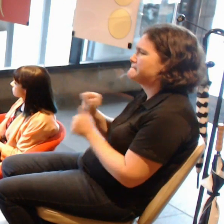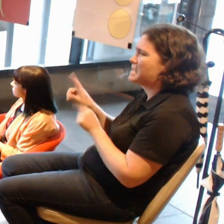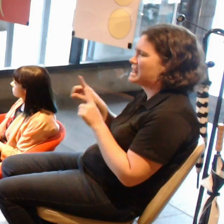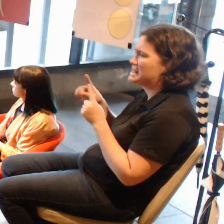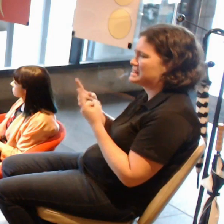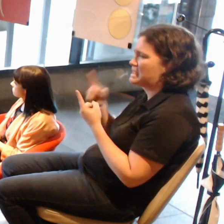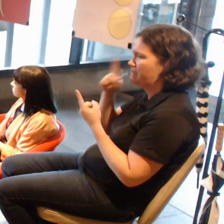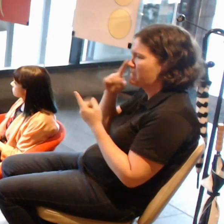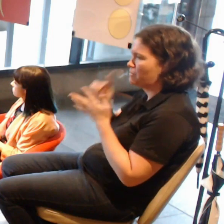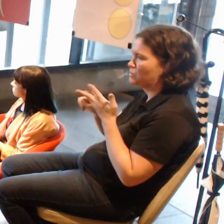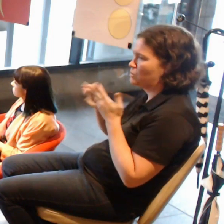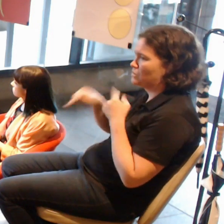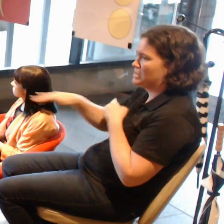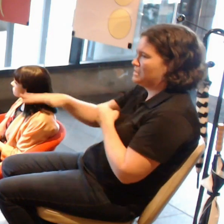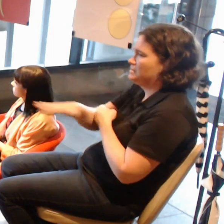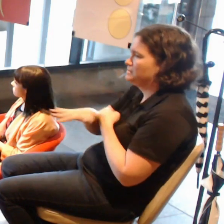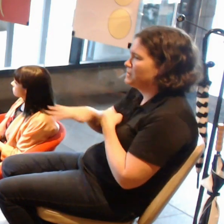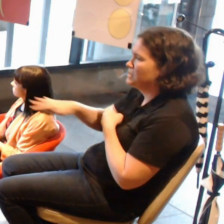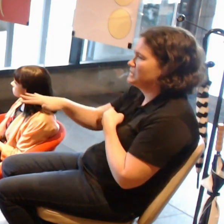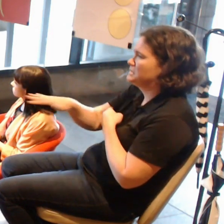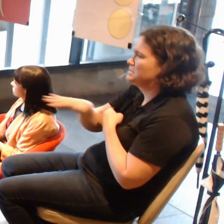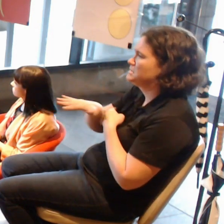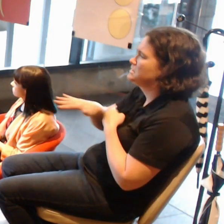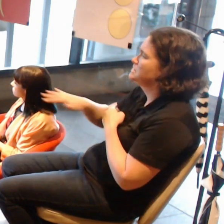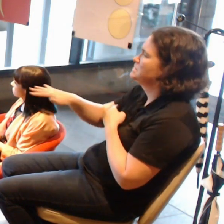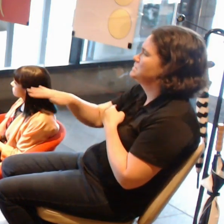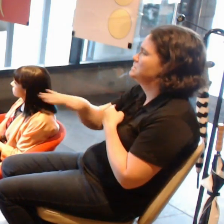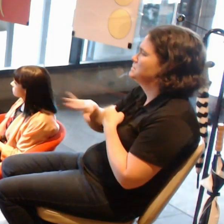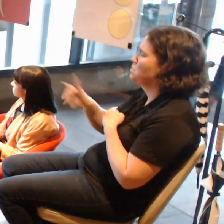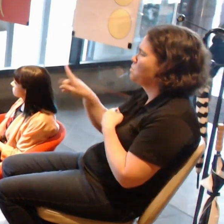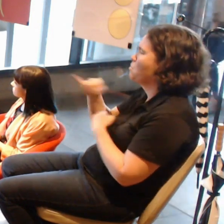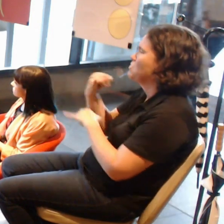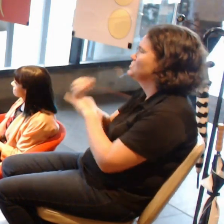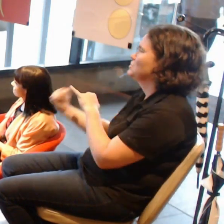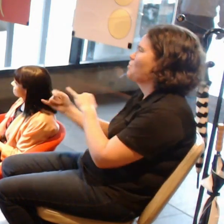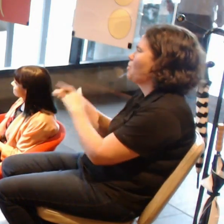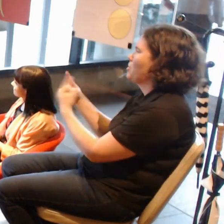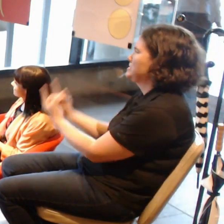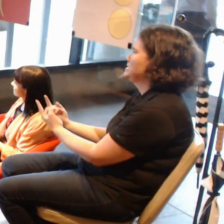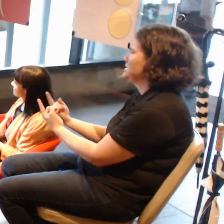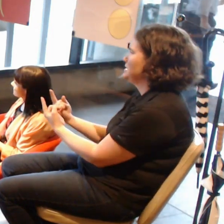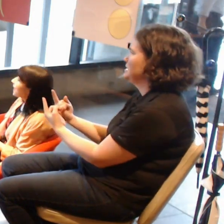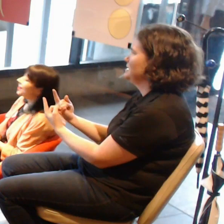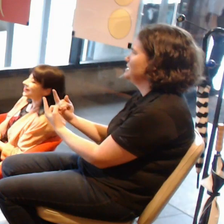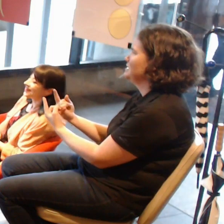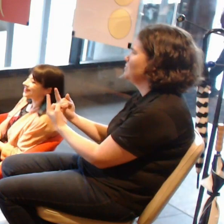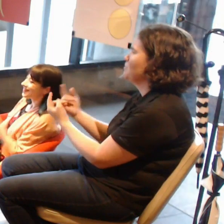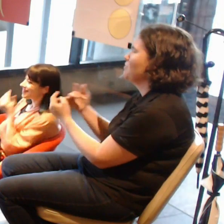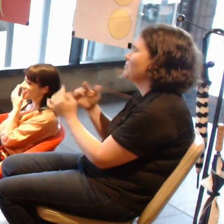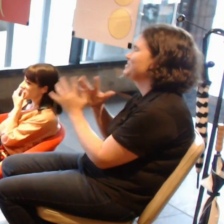And what do you think is the biggest opportunity that they're missing when approaching this work?